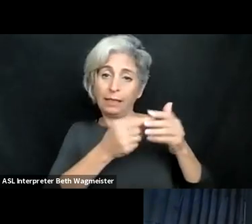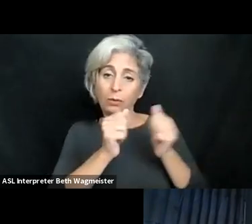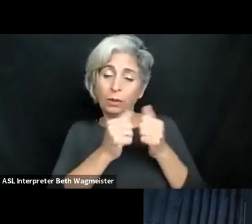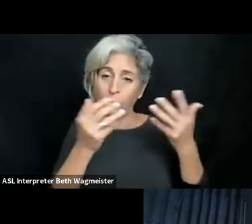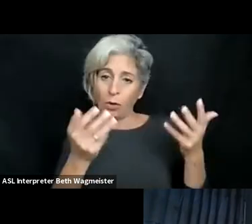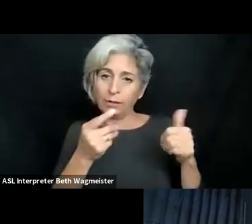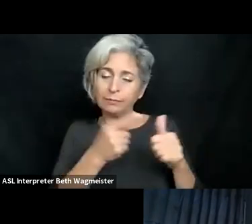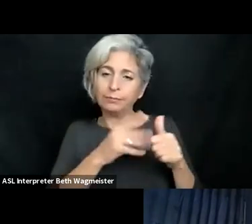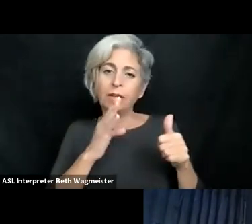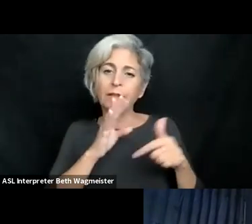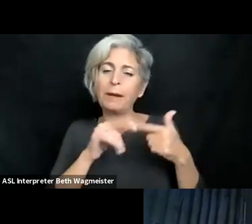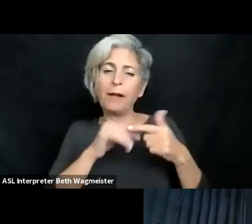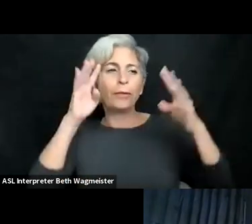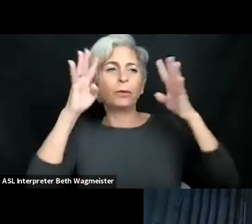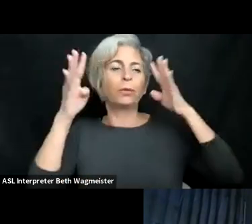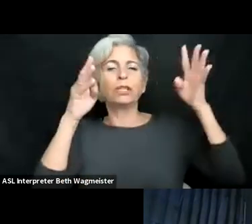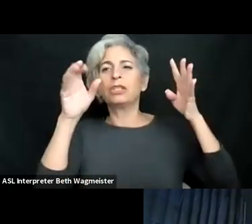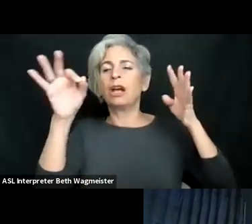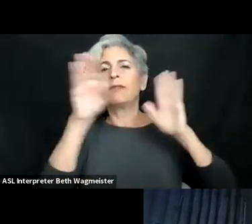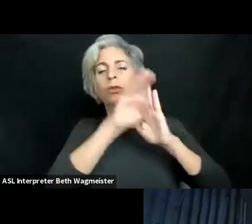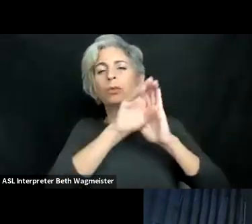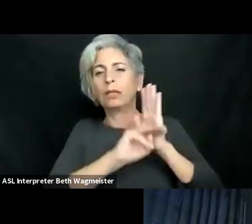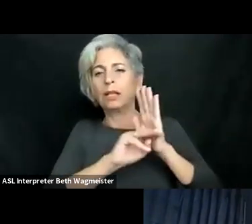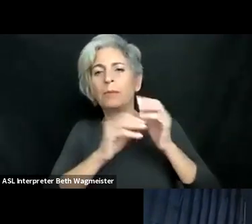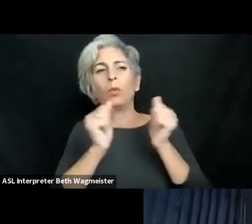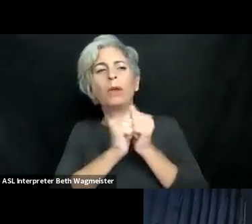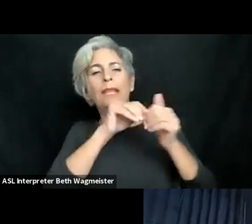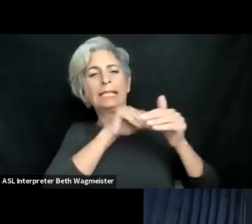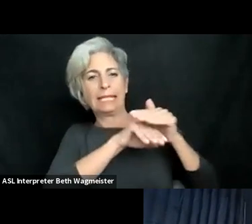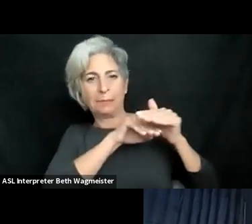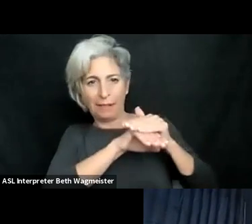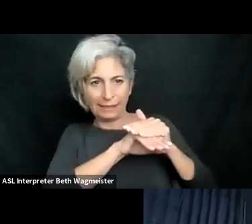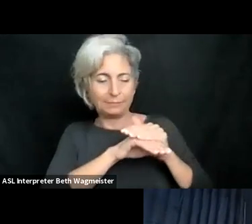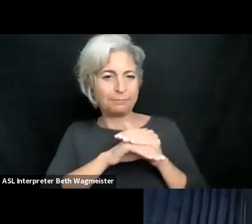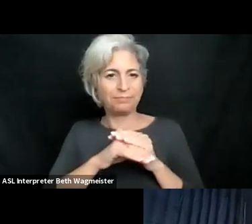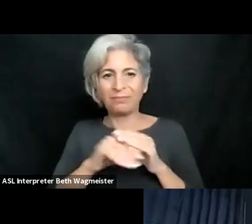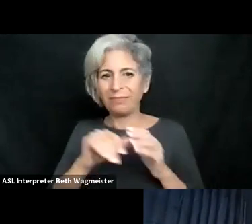all this. To begin with, I would like to